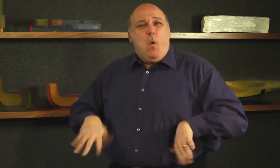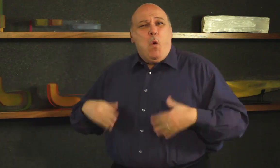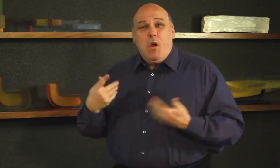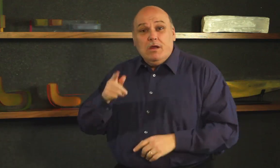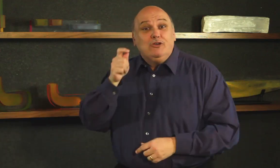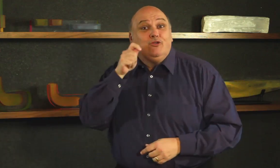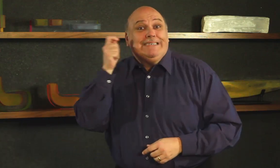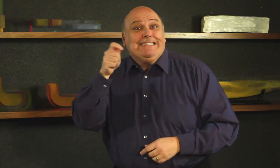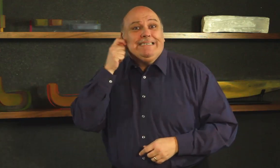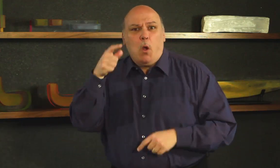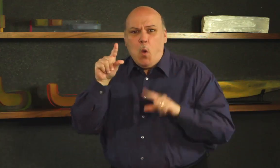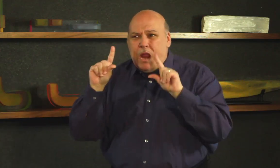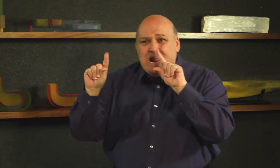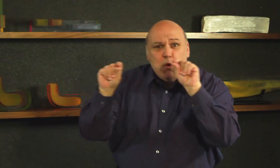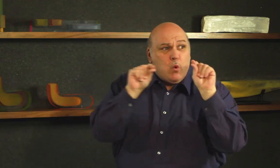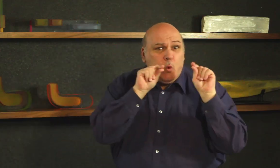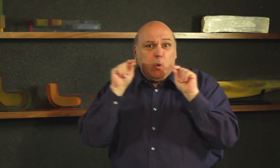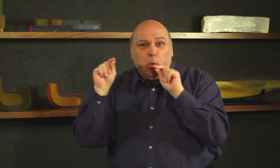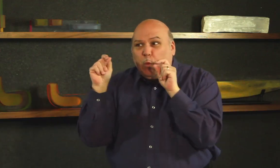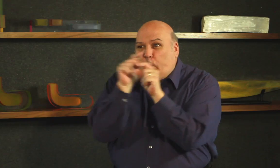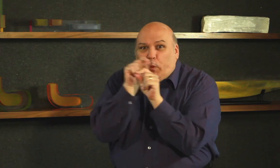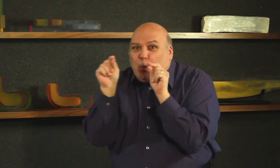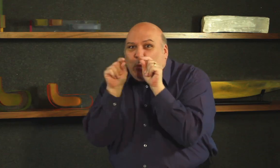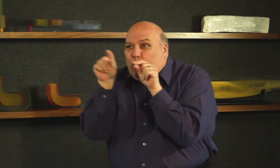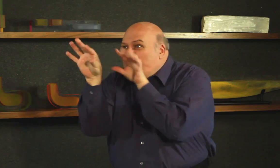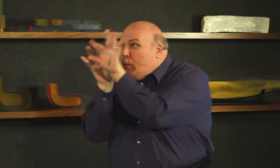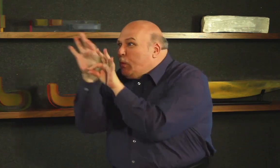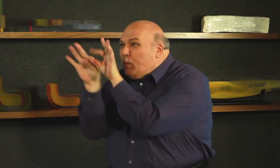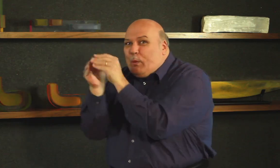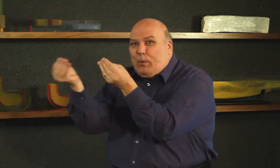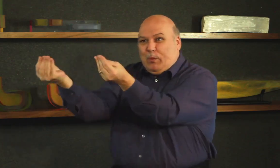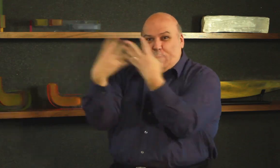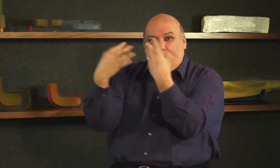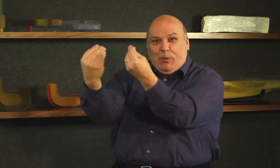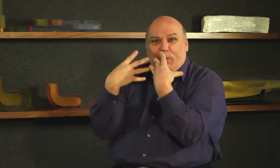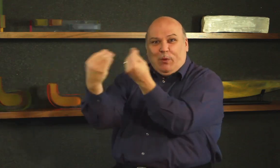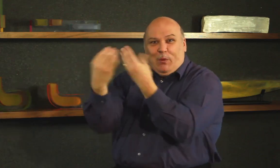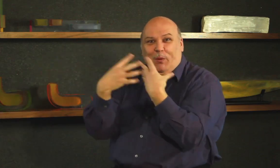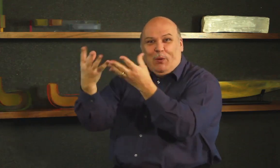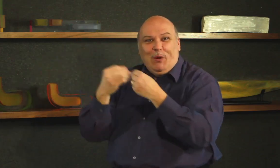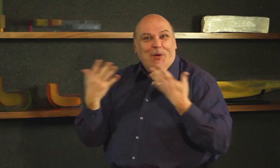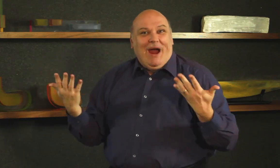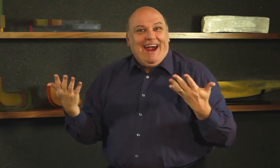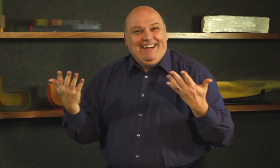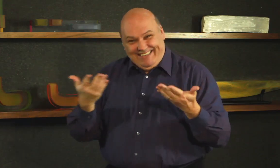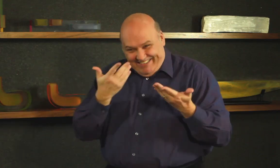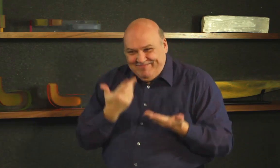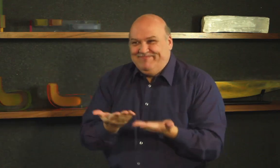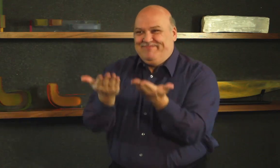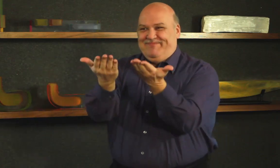say in todays’ Deafbeat report on the deaf entertainment industry. Here’s Tristan!